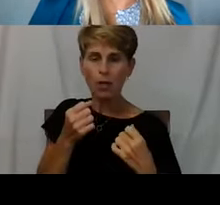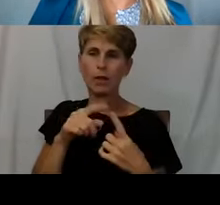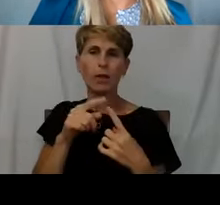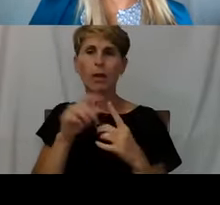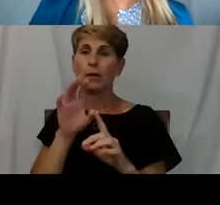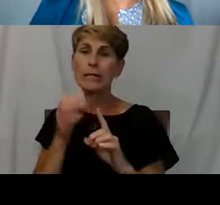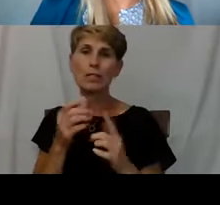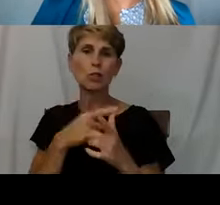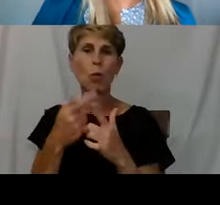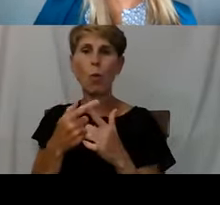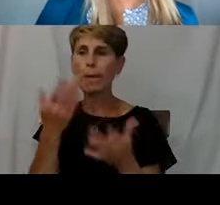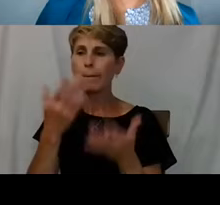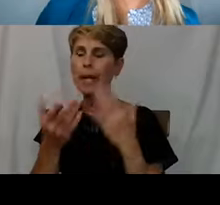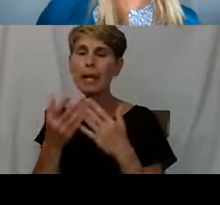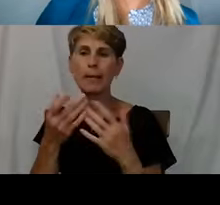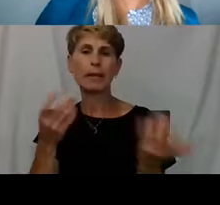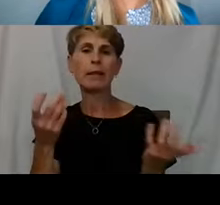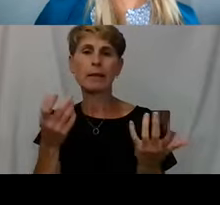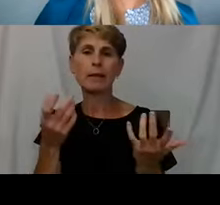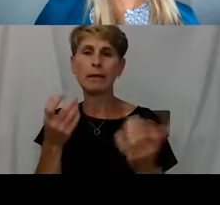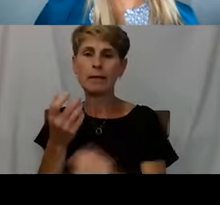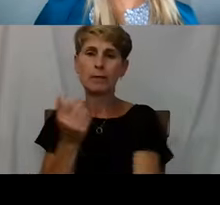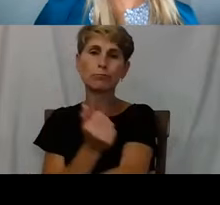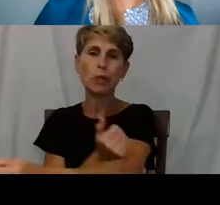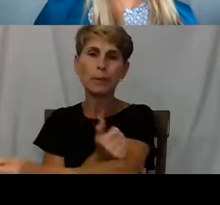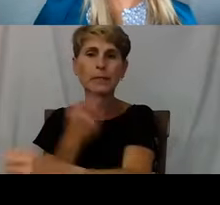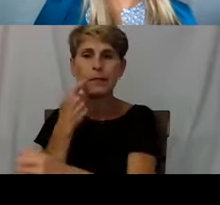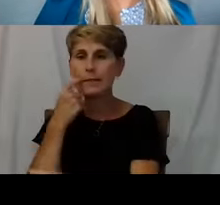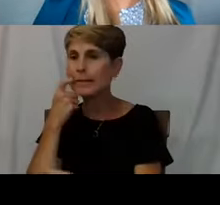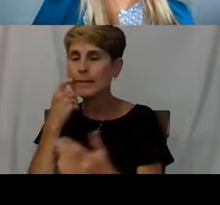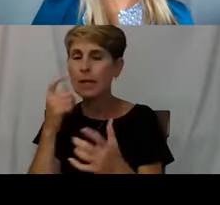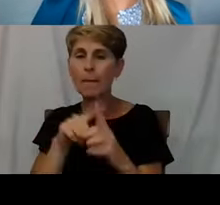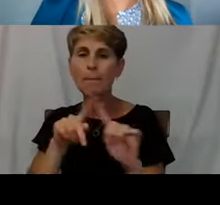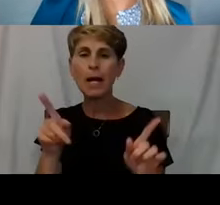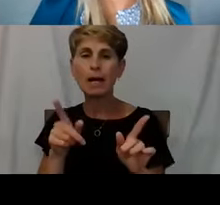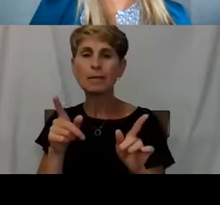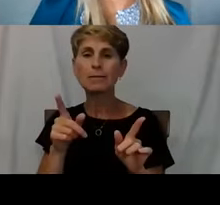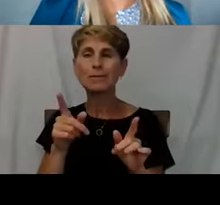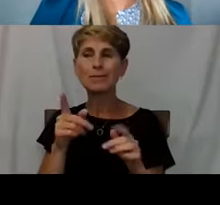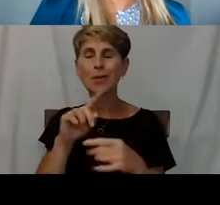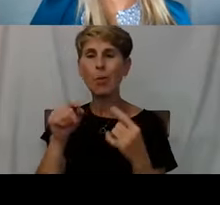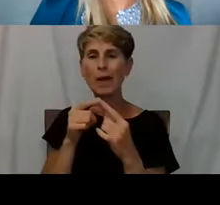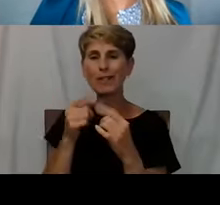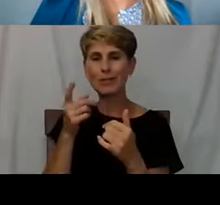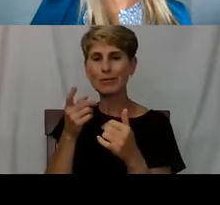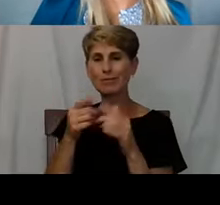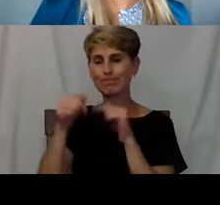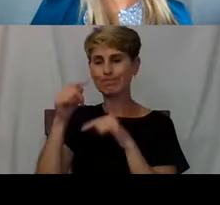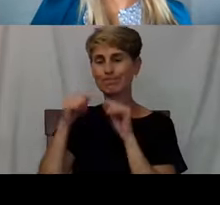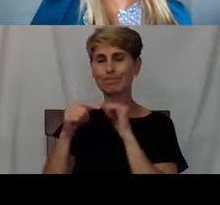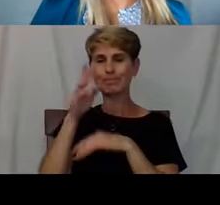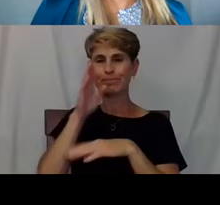but really coming from such a place of humility and looking at the whole person